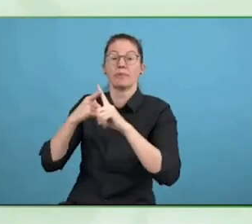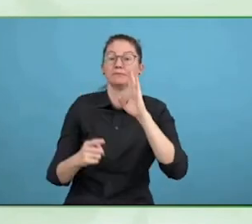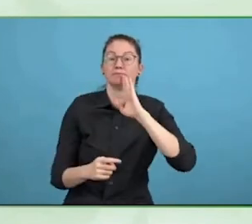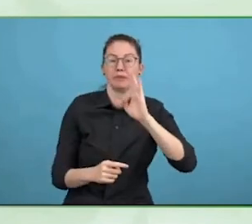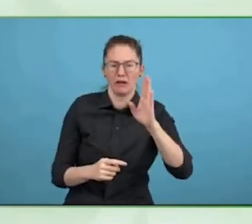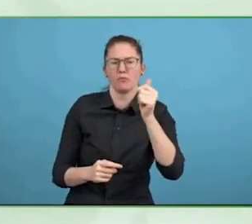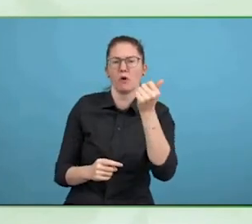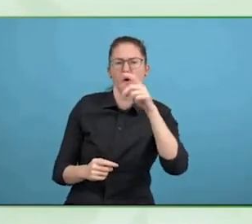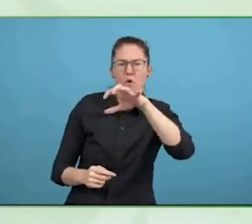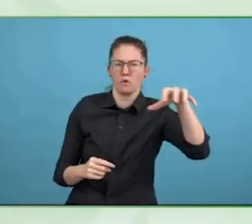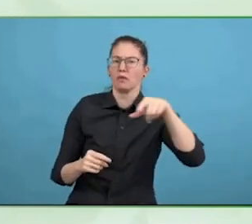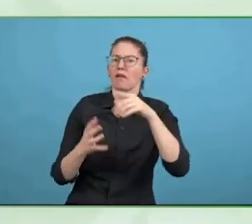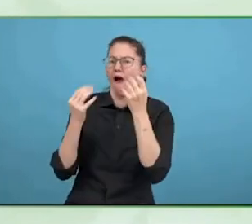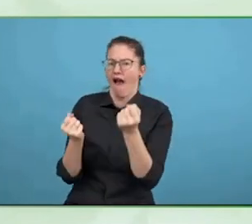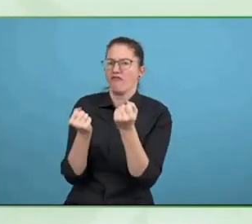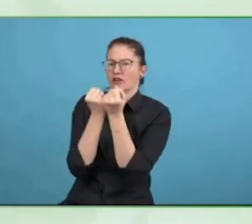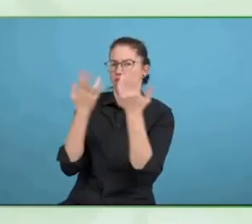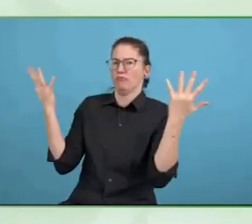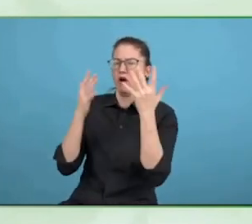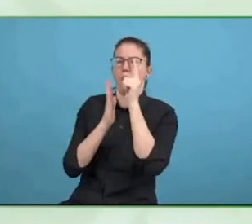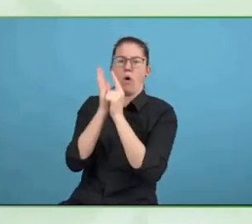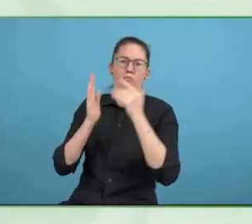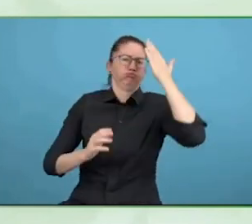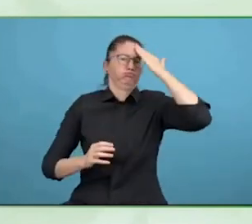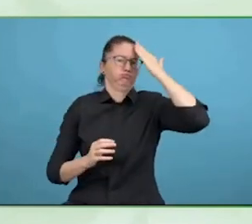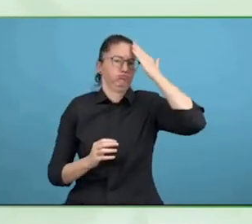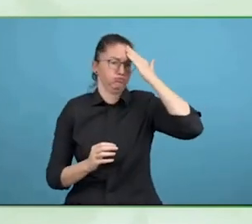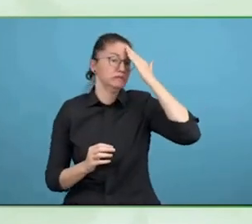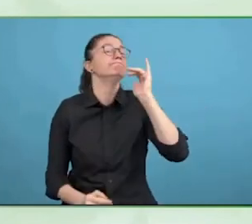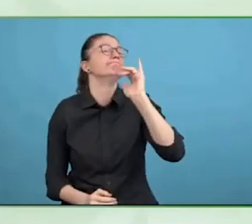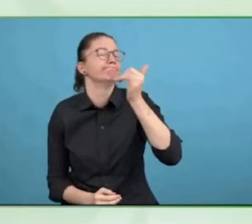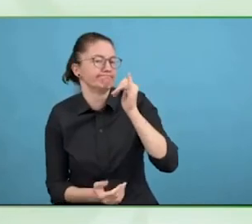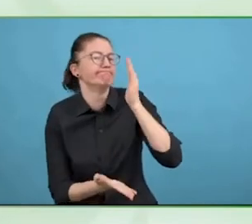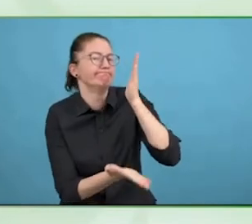supposed to protect people's rights and place a duty on local